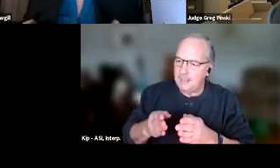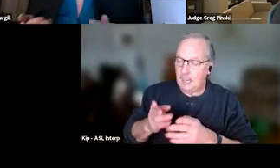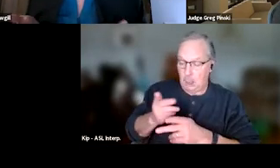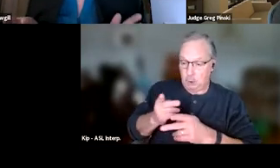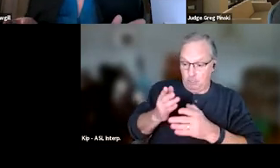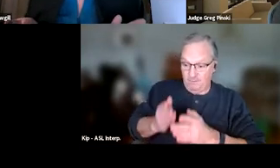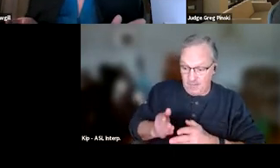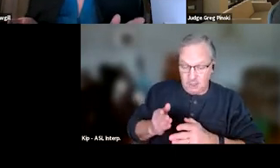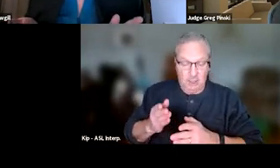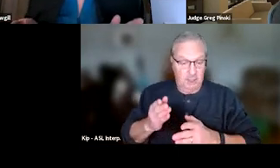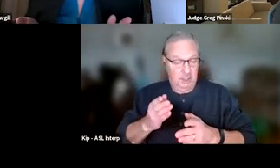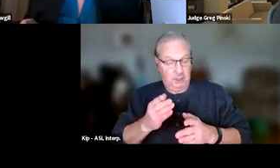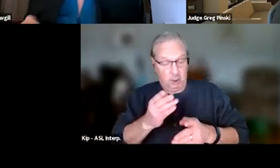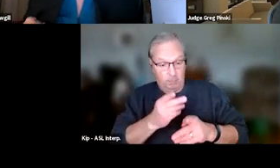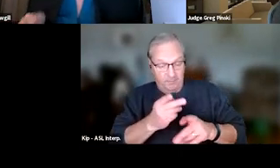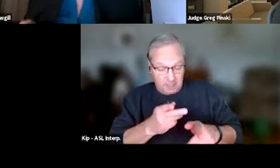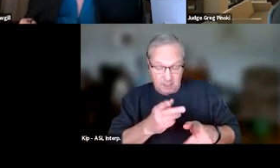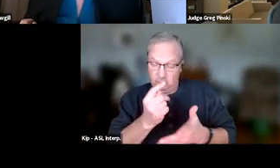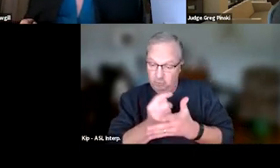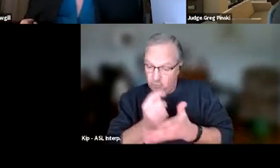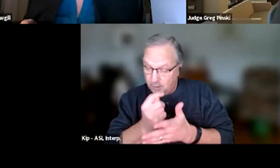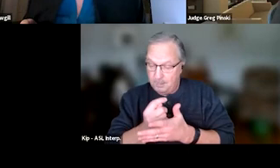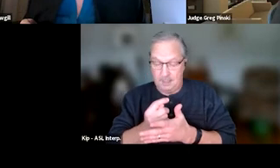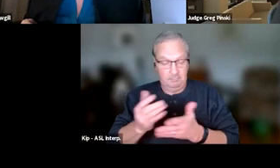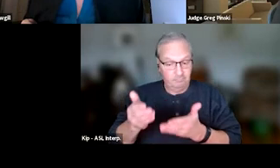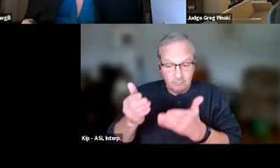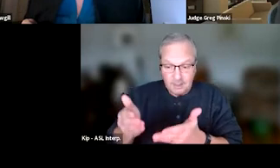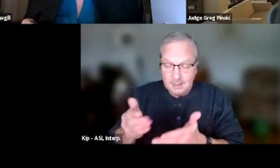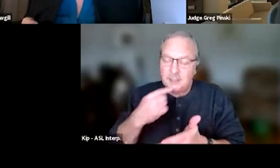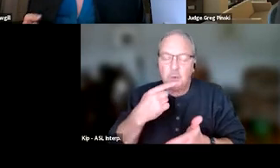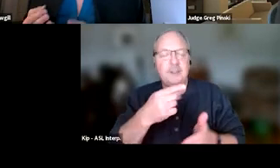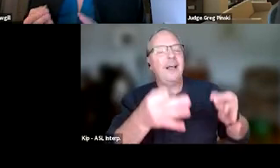you know these participants really well, so tell the judge the best way to deliver the message.